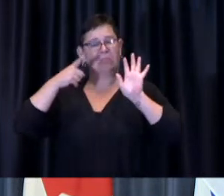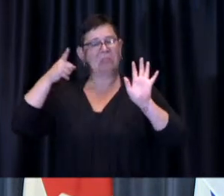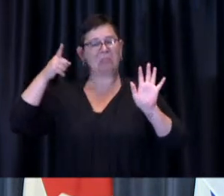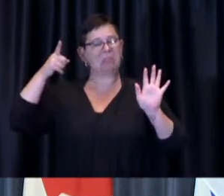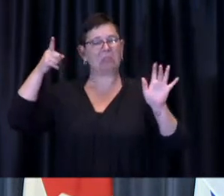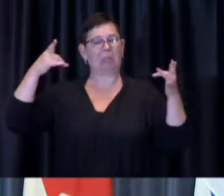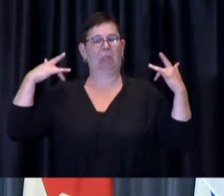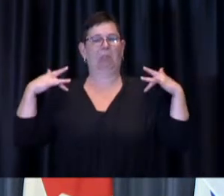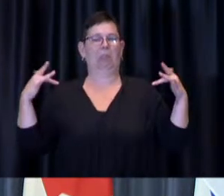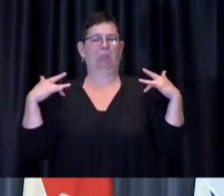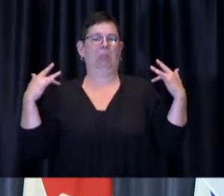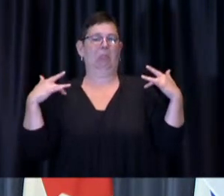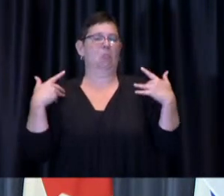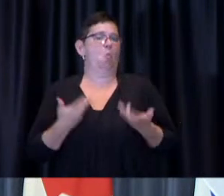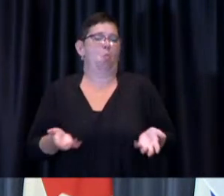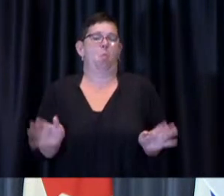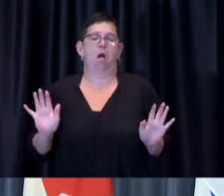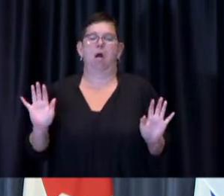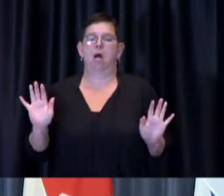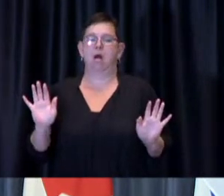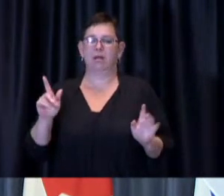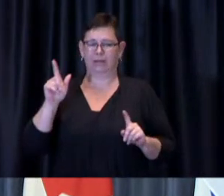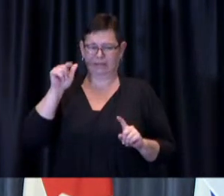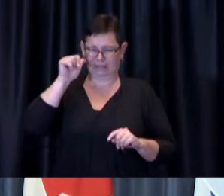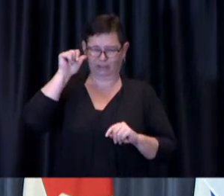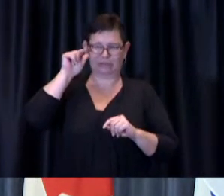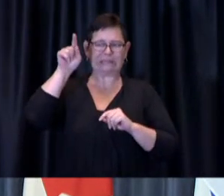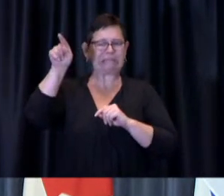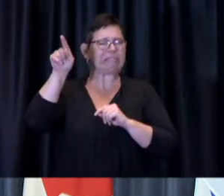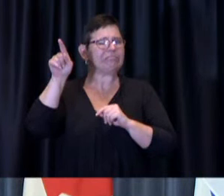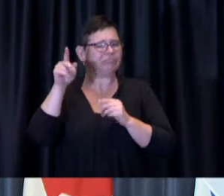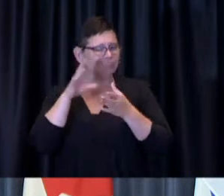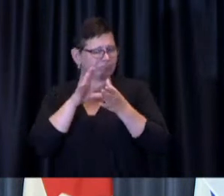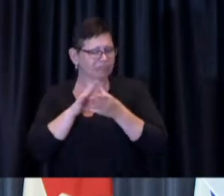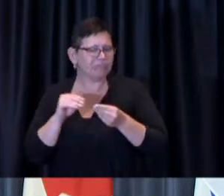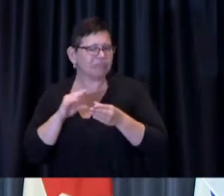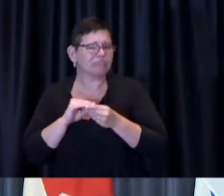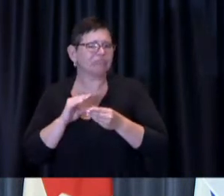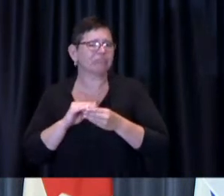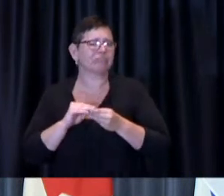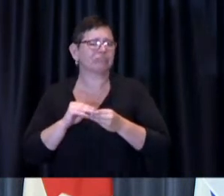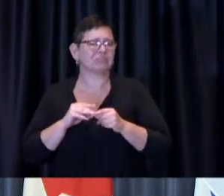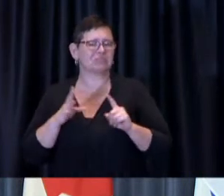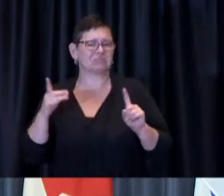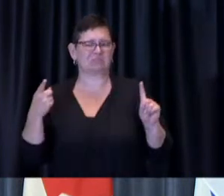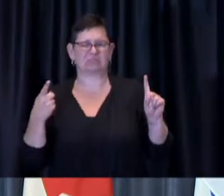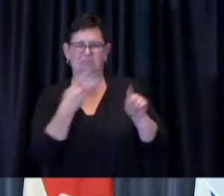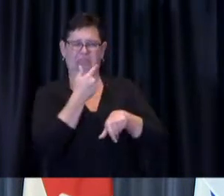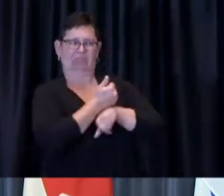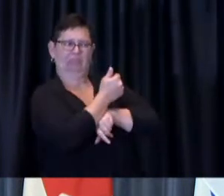uh yesterday he just sort of pointed his finger at the feds um who are you know probably poised for